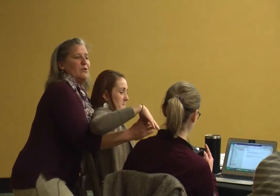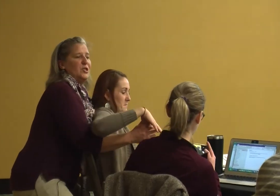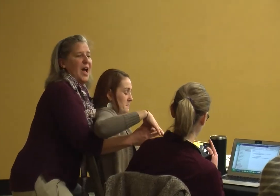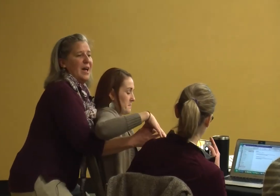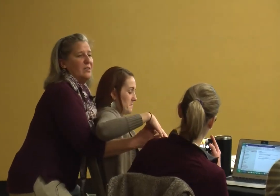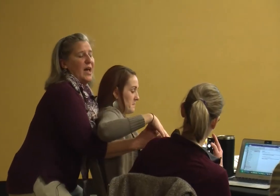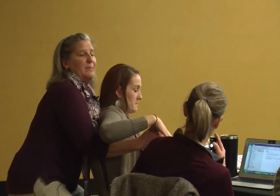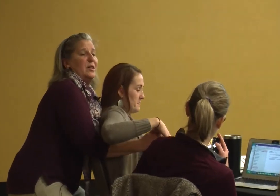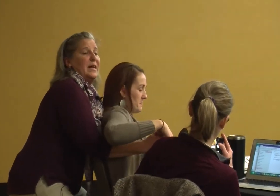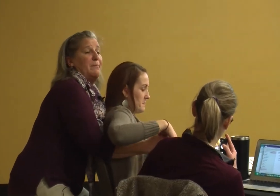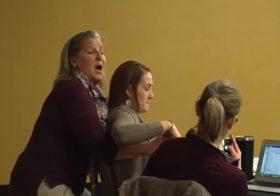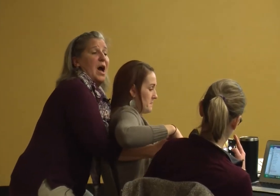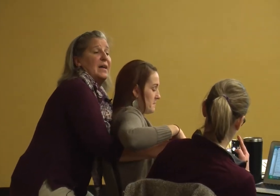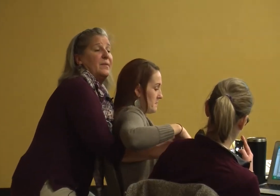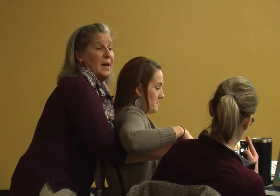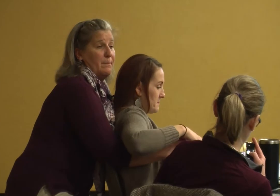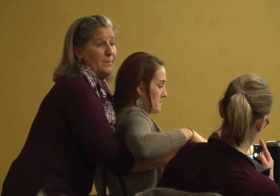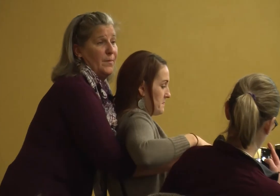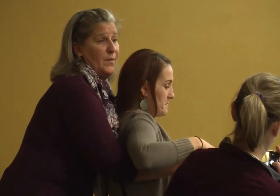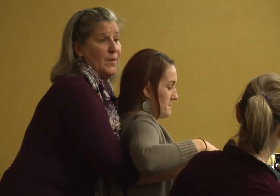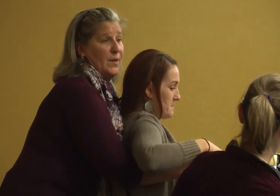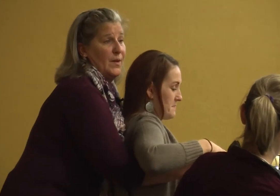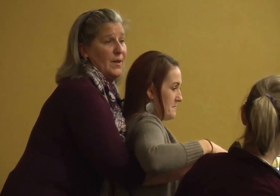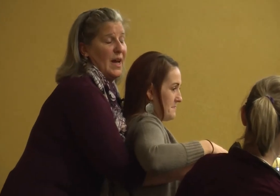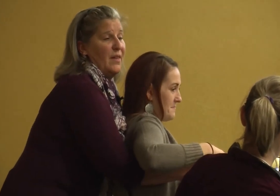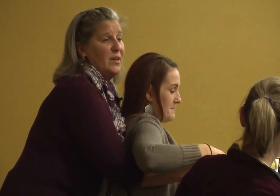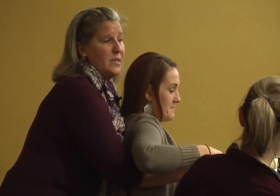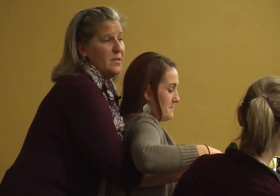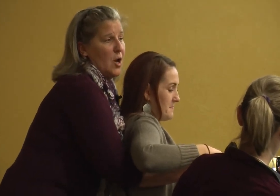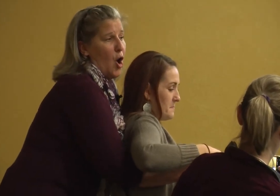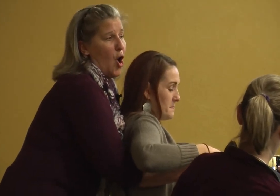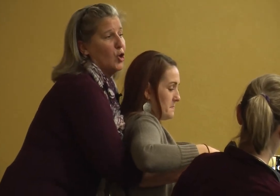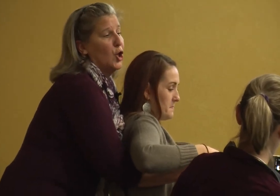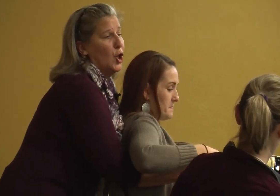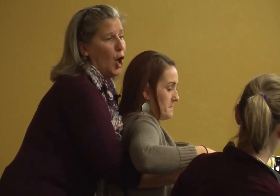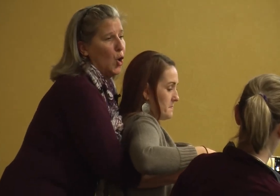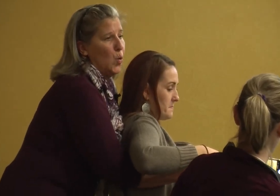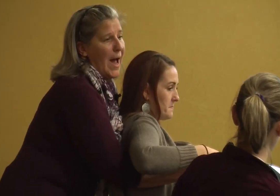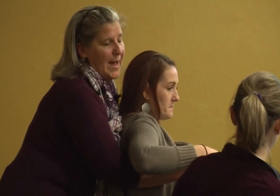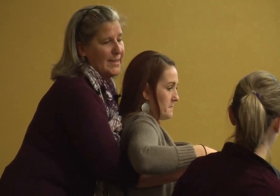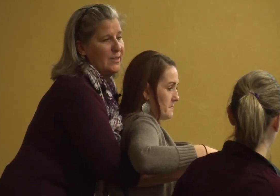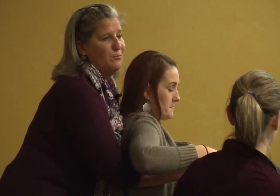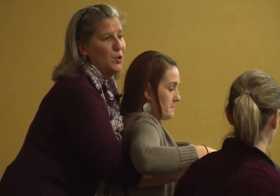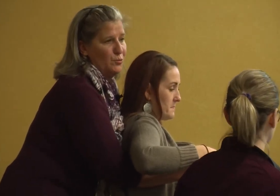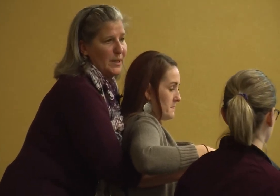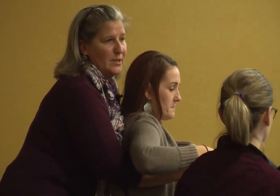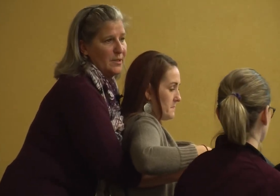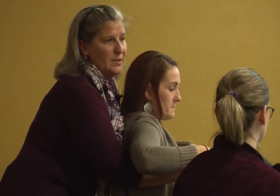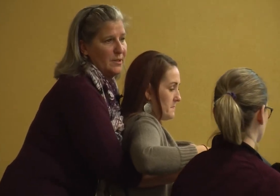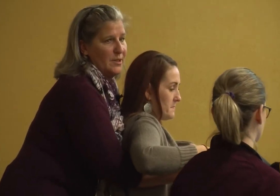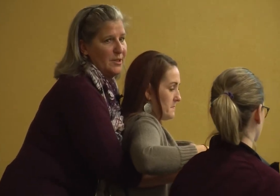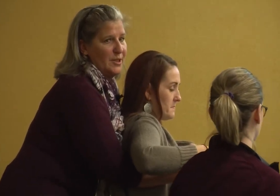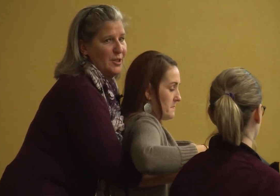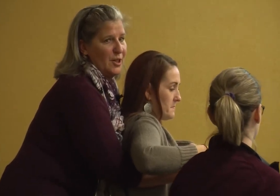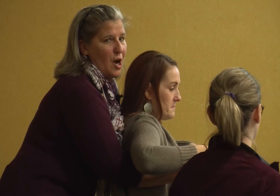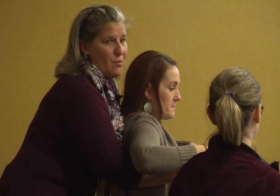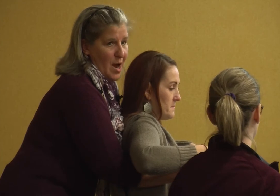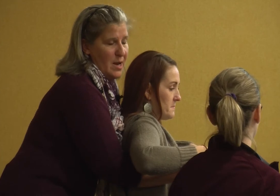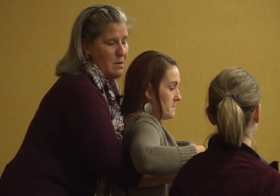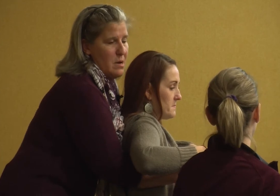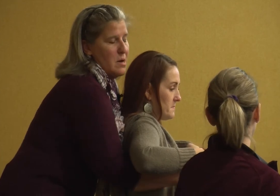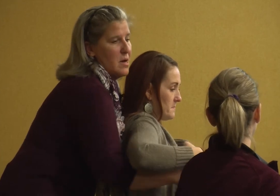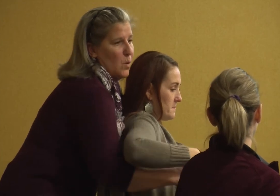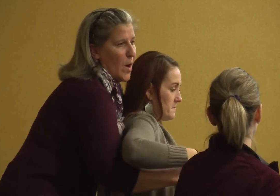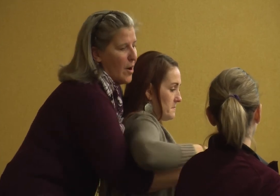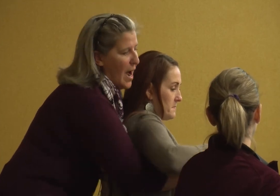child I'm going to get behind them and this is called co-active movement all right where I'm